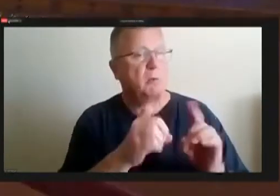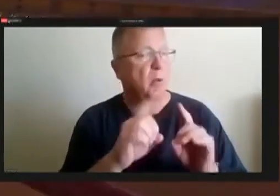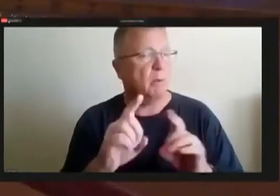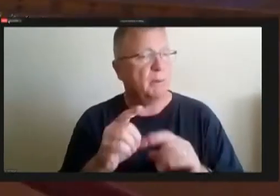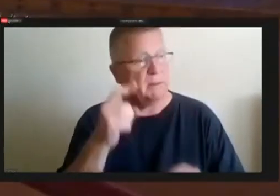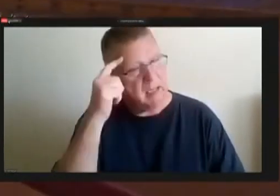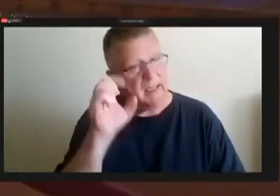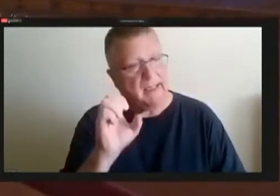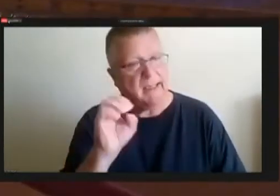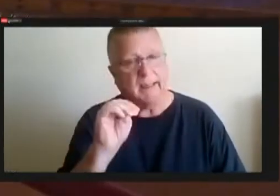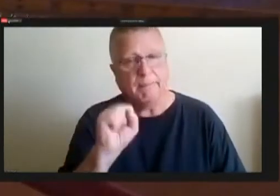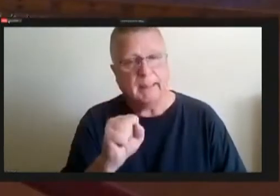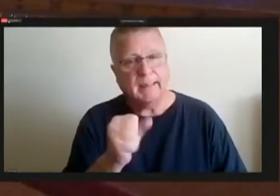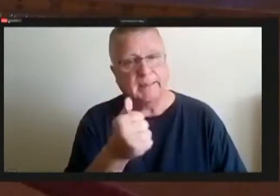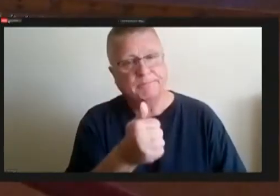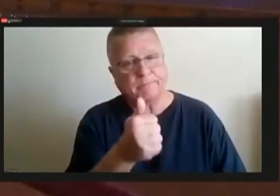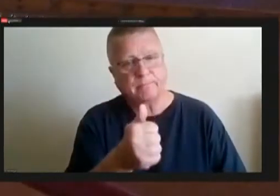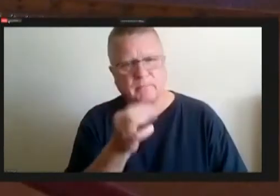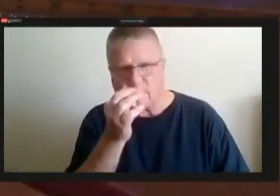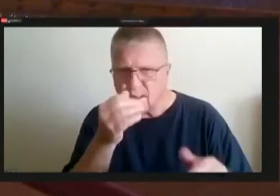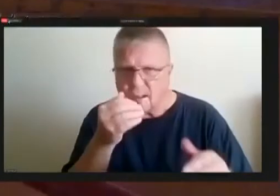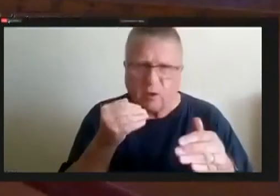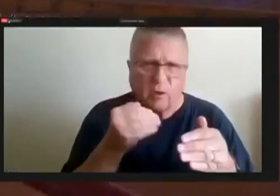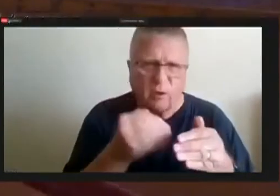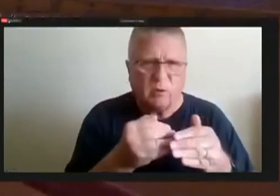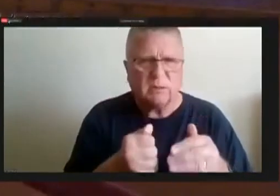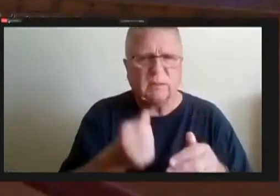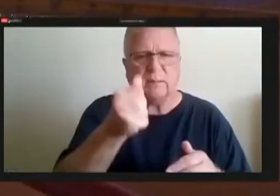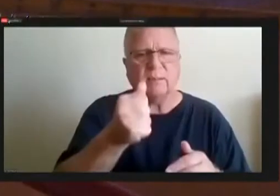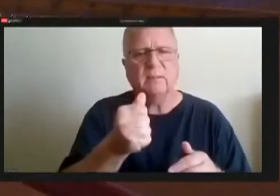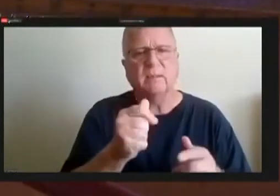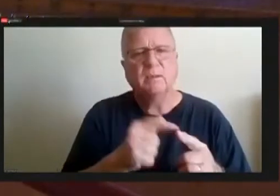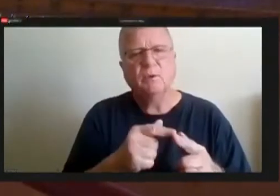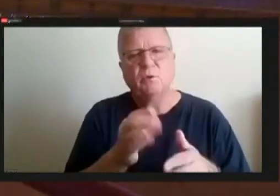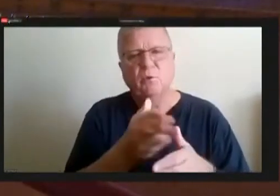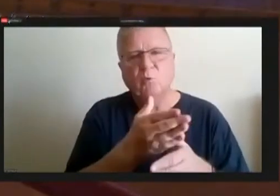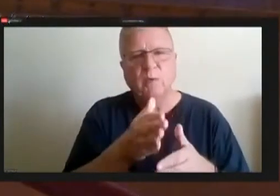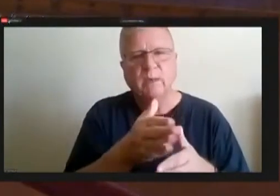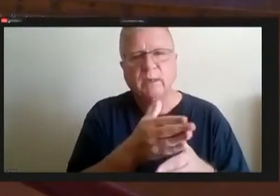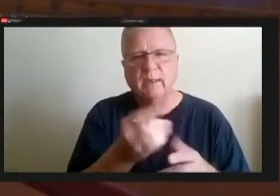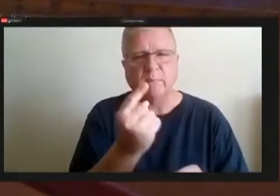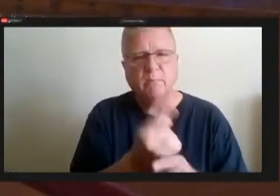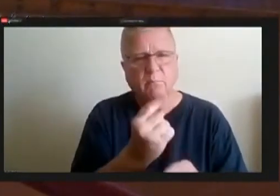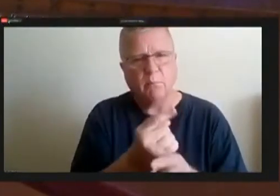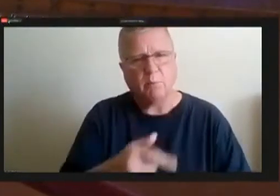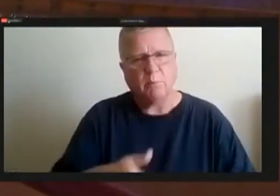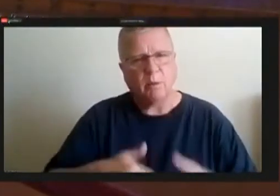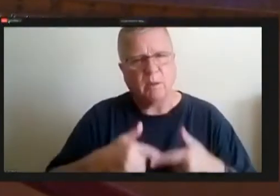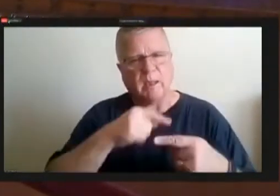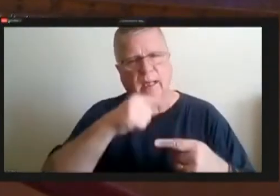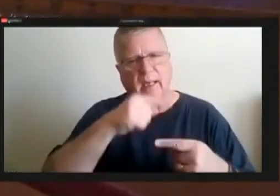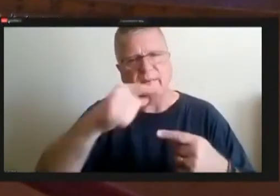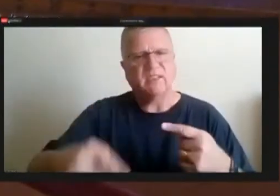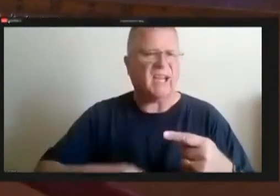has is closest to being within the proper life cycle, or other departments may be short,